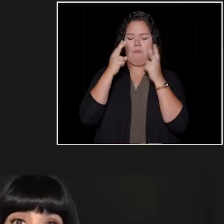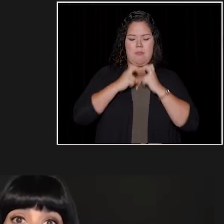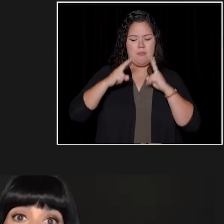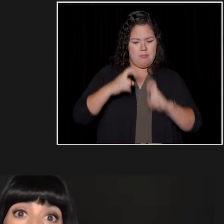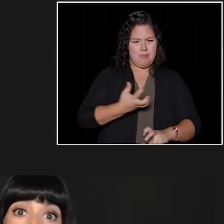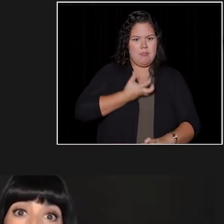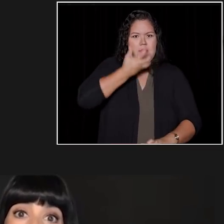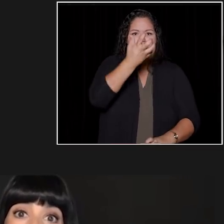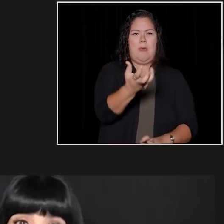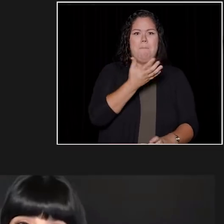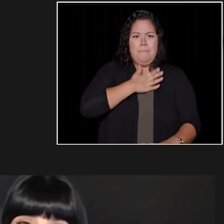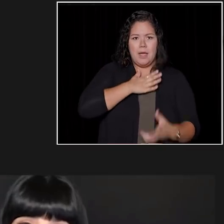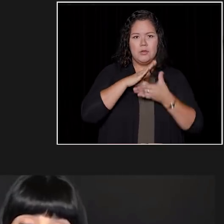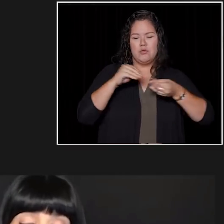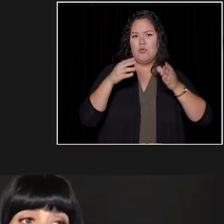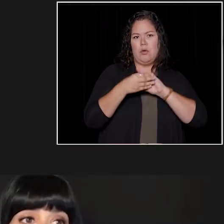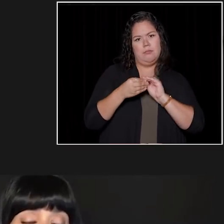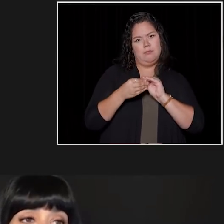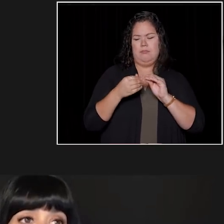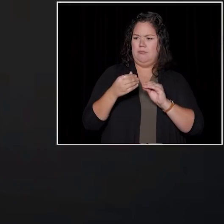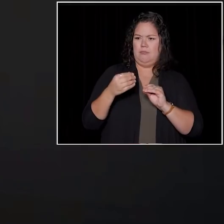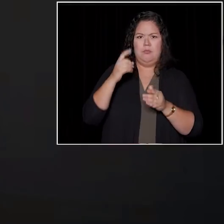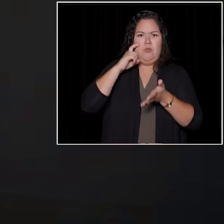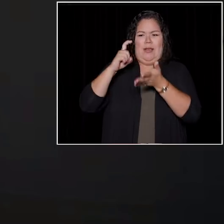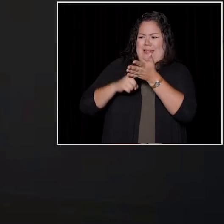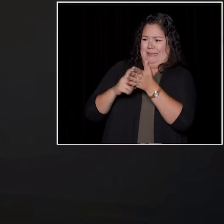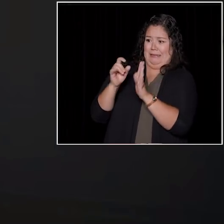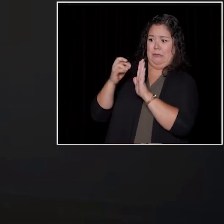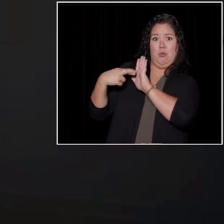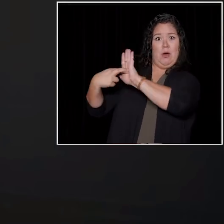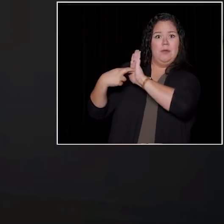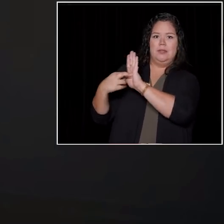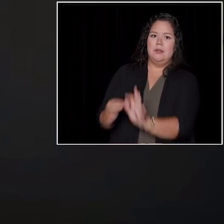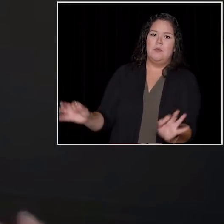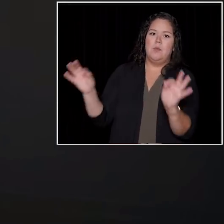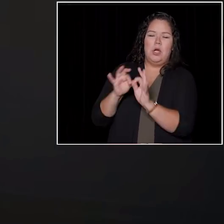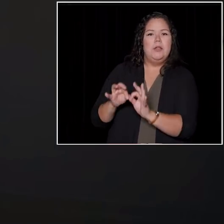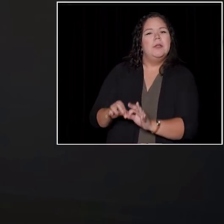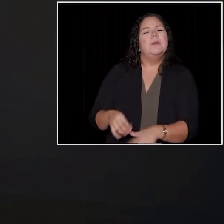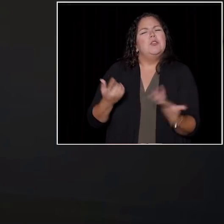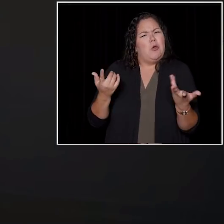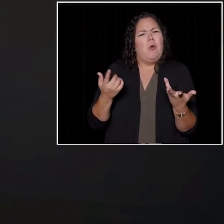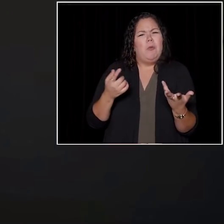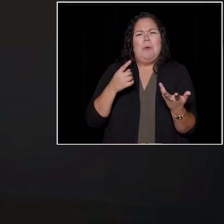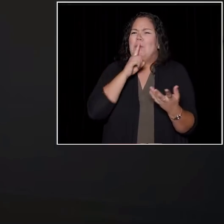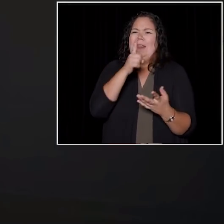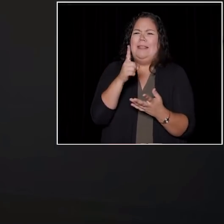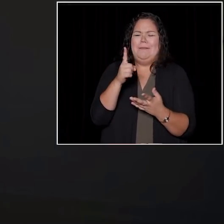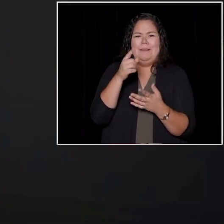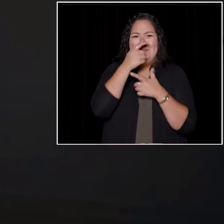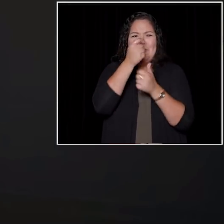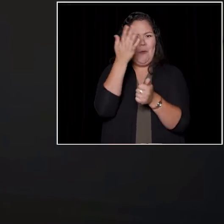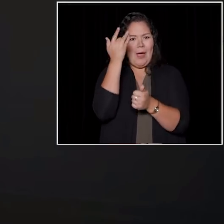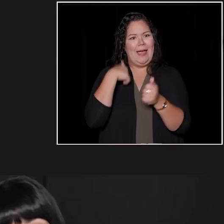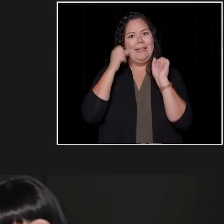and I saw how important representation was. So, I managed to kind of pursue a bunch of different passions at UBC.